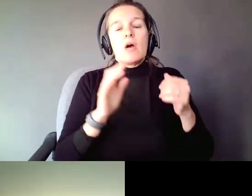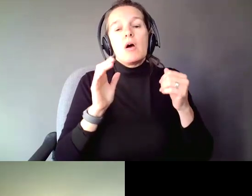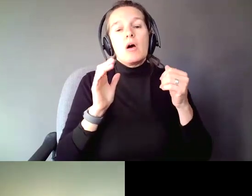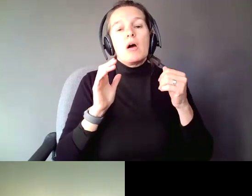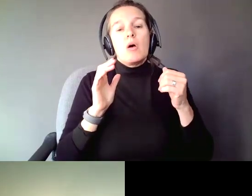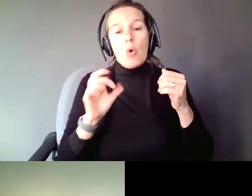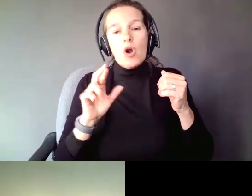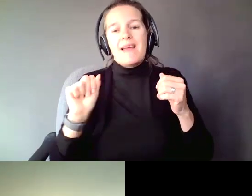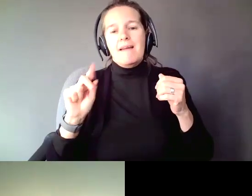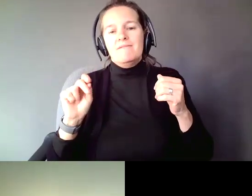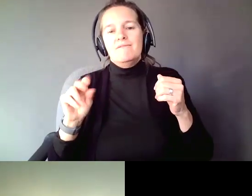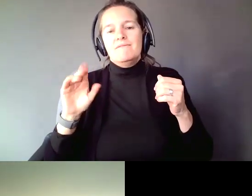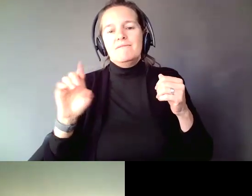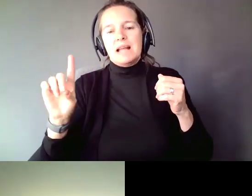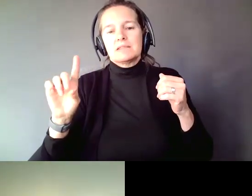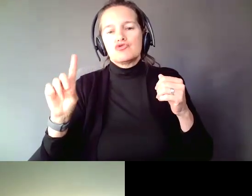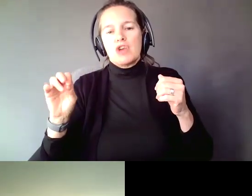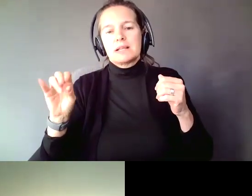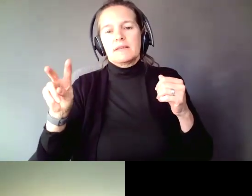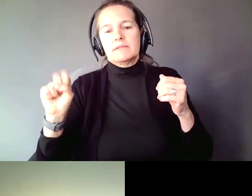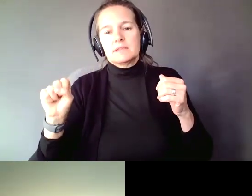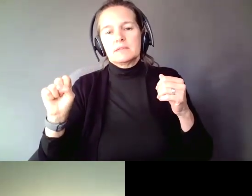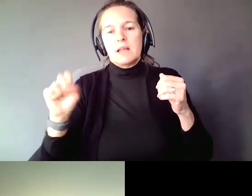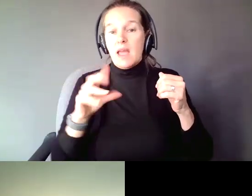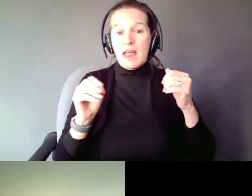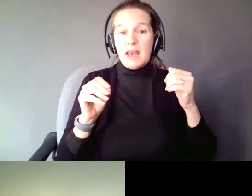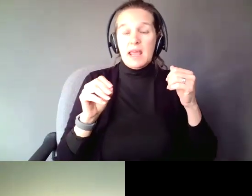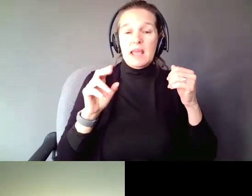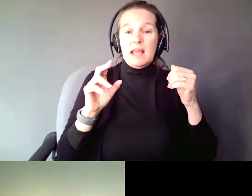Advanced Directive and guardianship. In Guardianship, you have the right to tell me what to do.